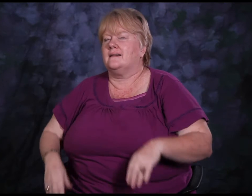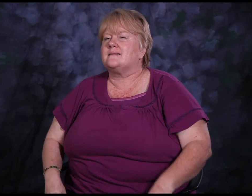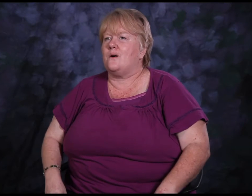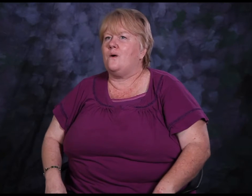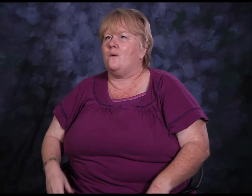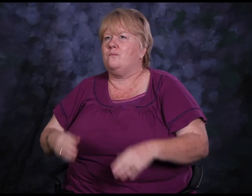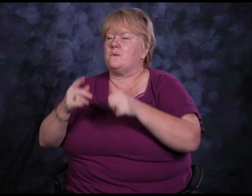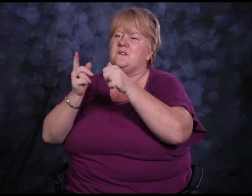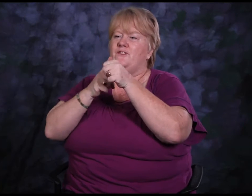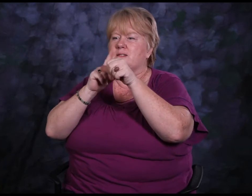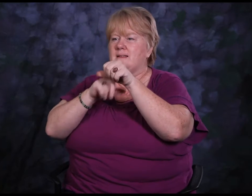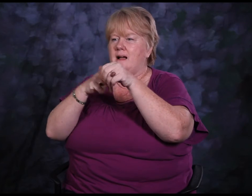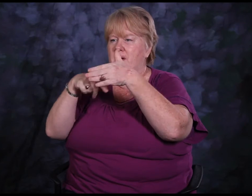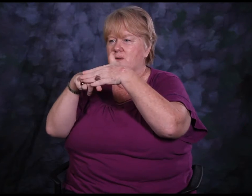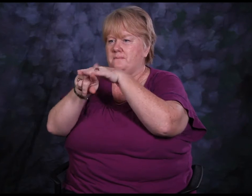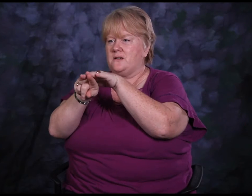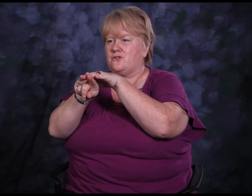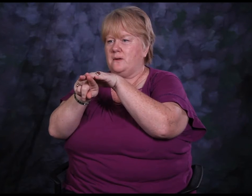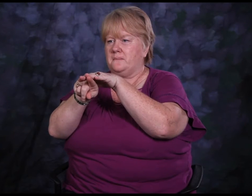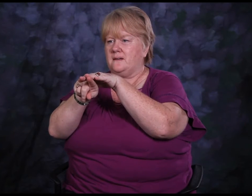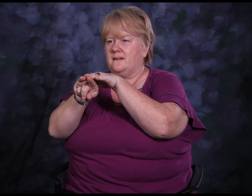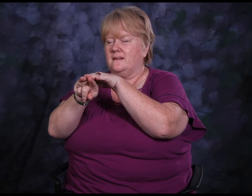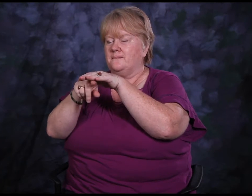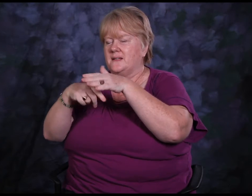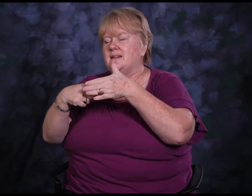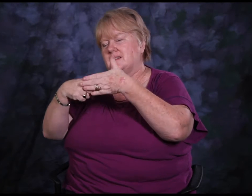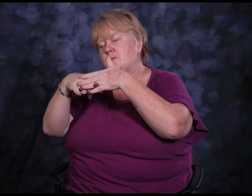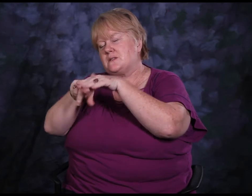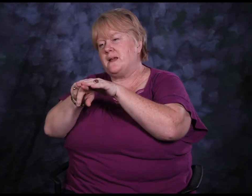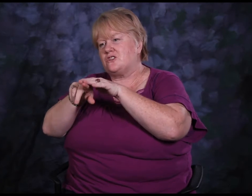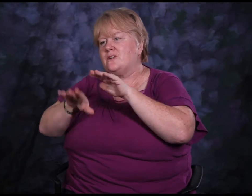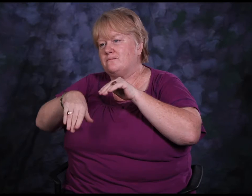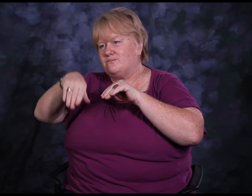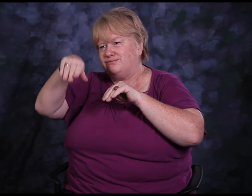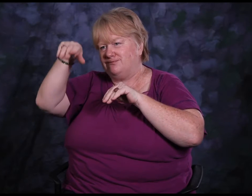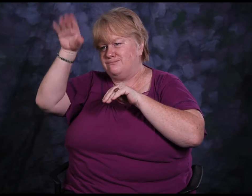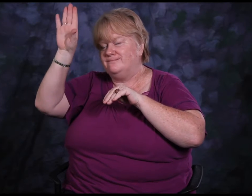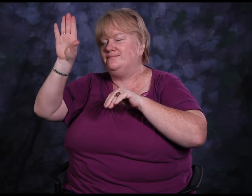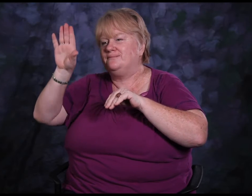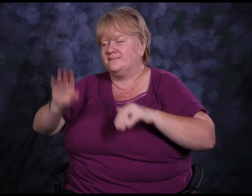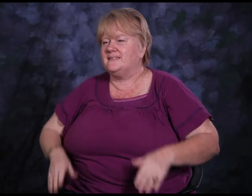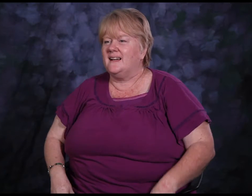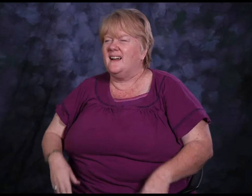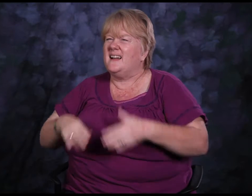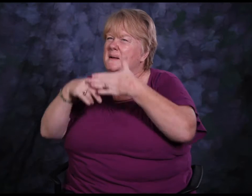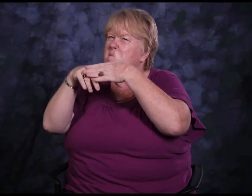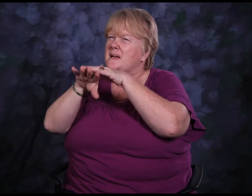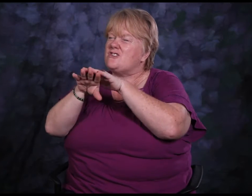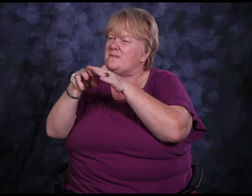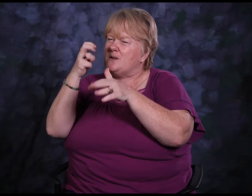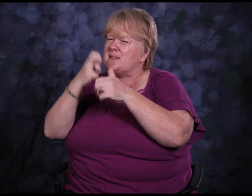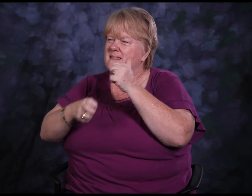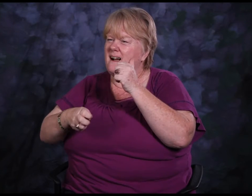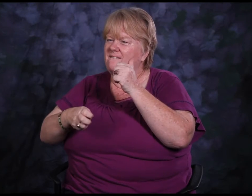So that was the first time that I was mainstreamed when I was in London. I continued as a Deaf student in the mainstream high school,